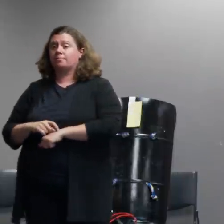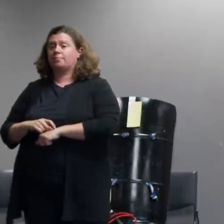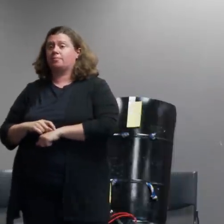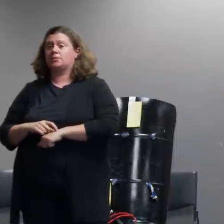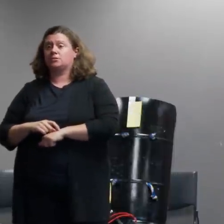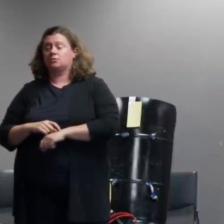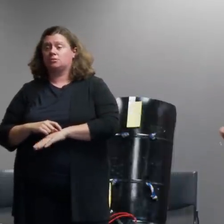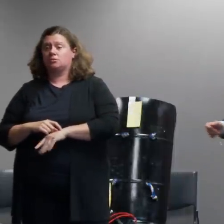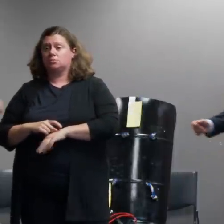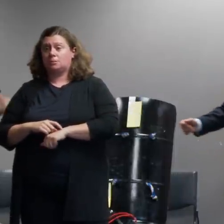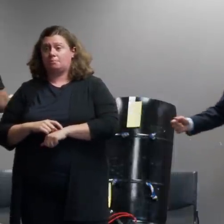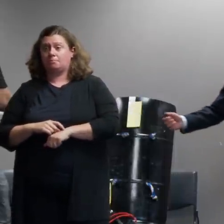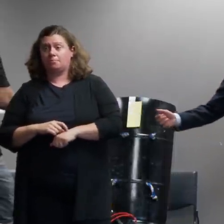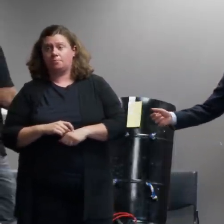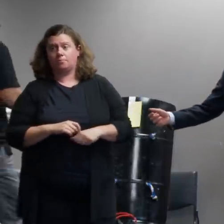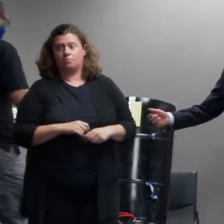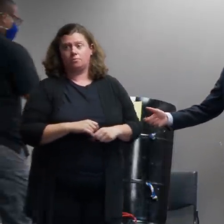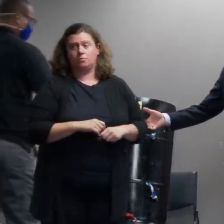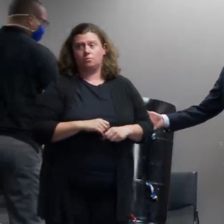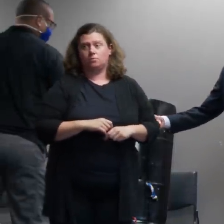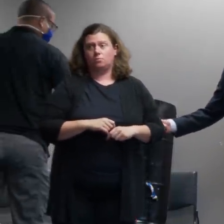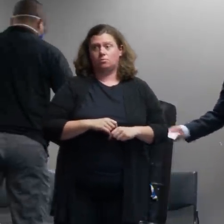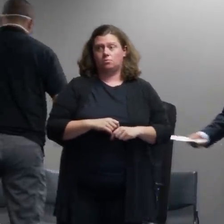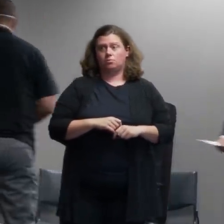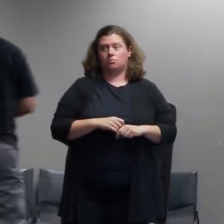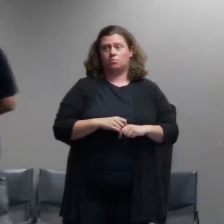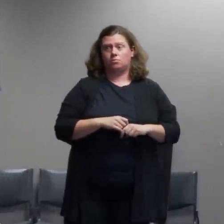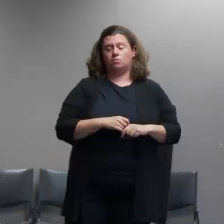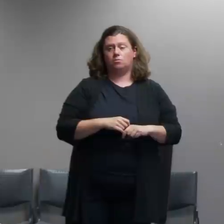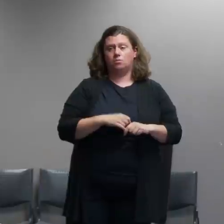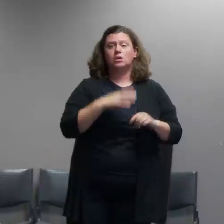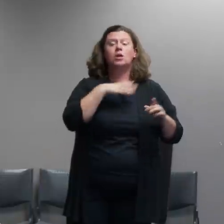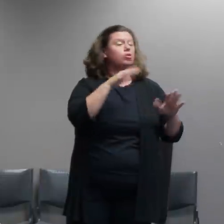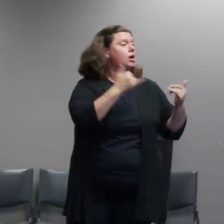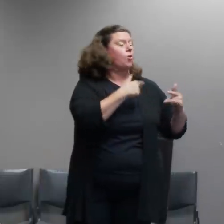you and i'll make this available to all of you and we can i mean we can